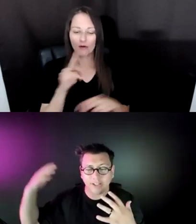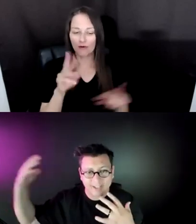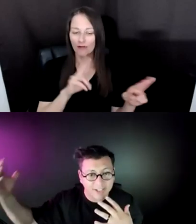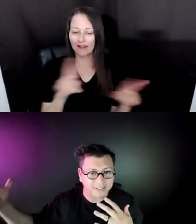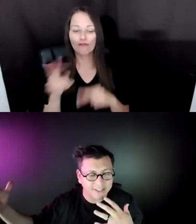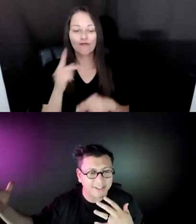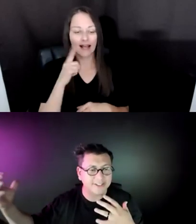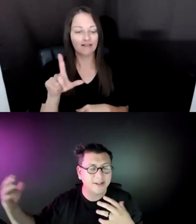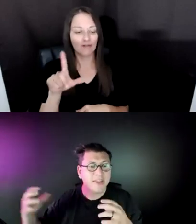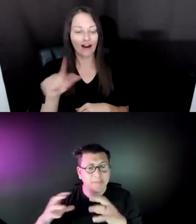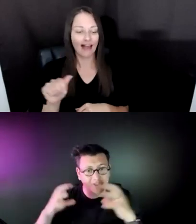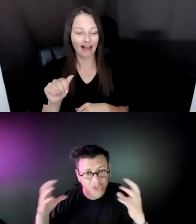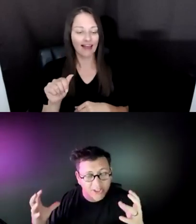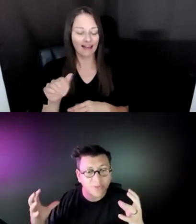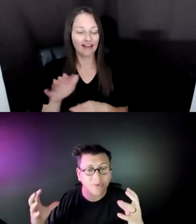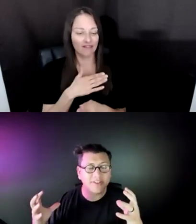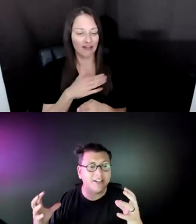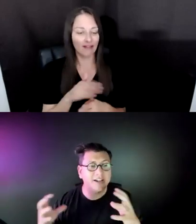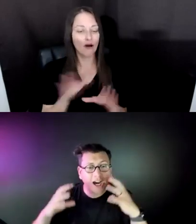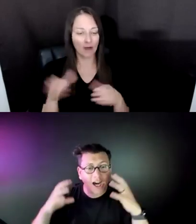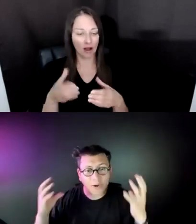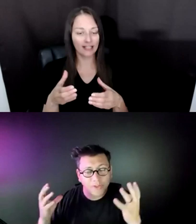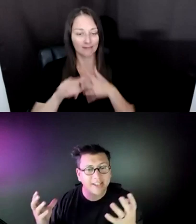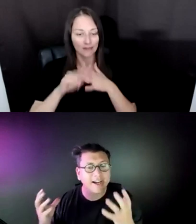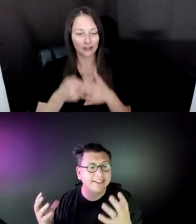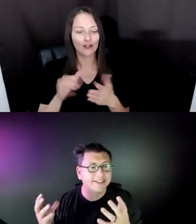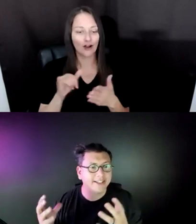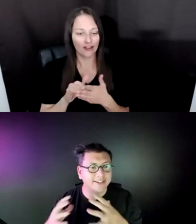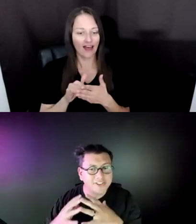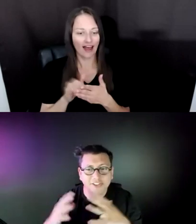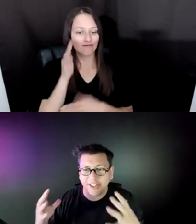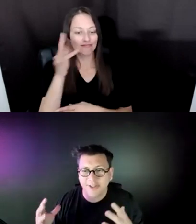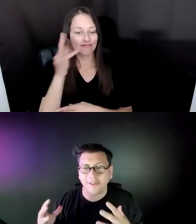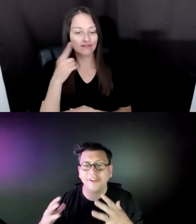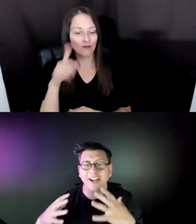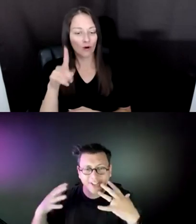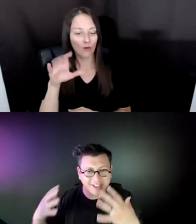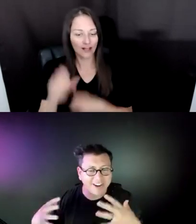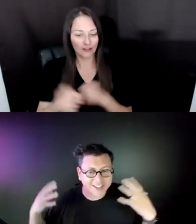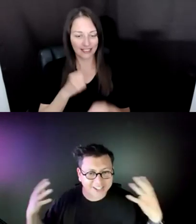HUNDRED YEARS. BUT THE CHALLENGE WAS HERE HOW WE CAN ACCESS HUNDRED YEARS OF DIGITAL ARCHIVES OF